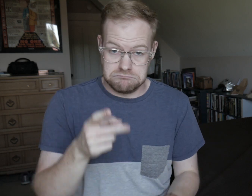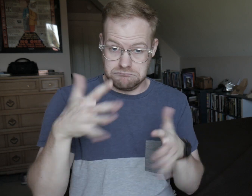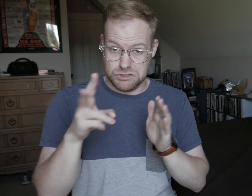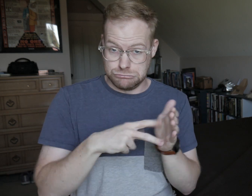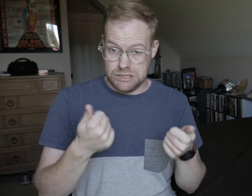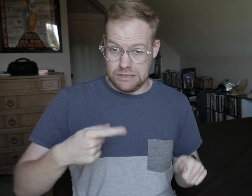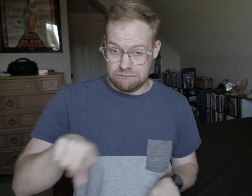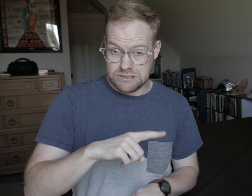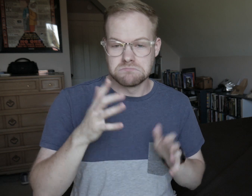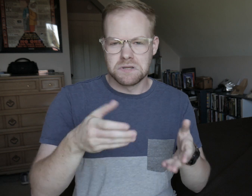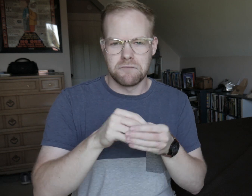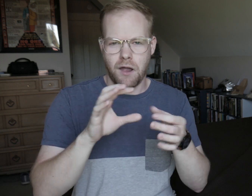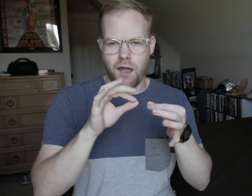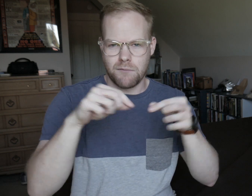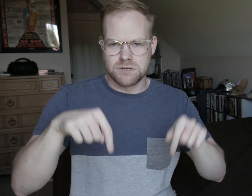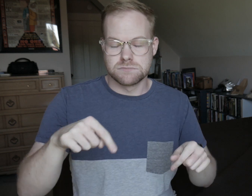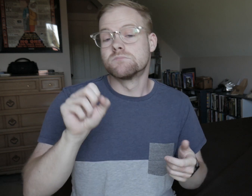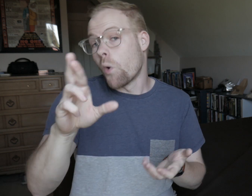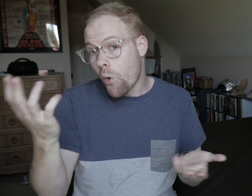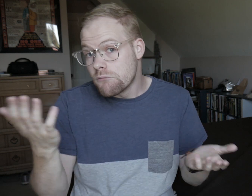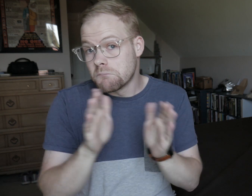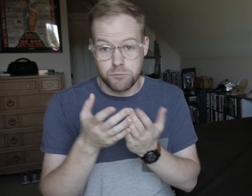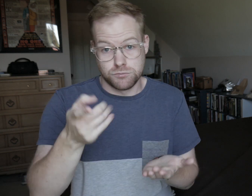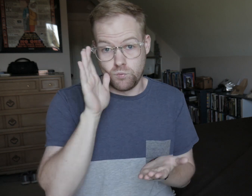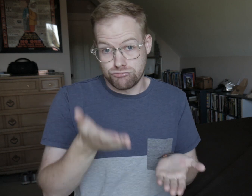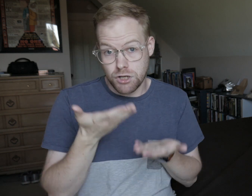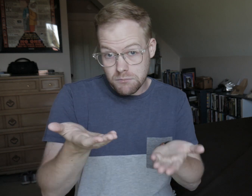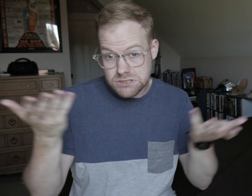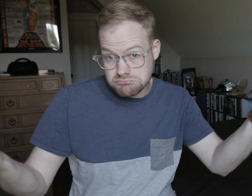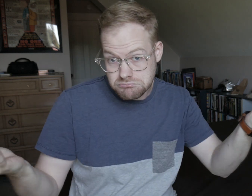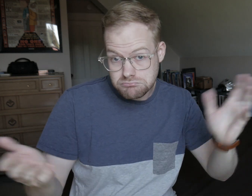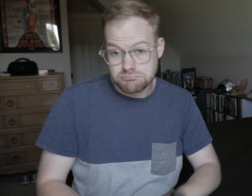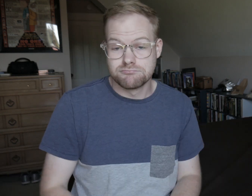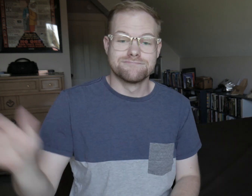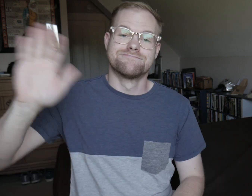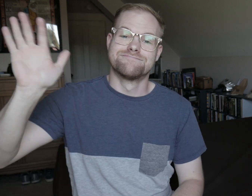Have you read any of these? Leave it in the comments, or books that you would recommend. Bye!